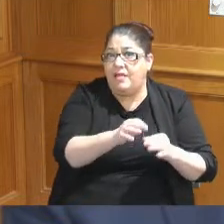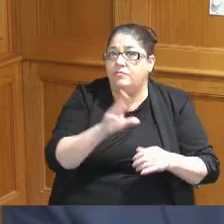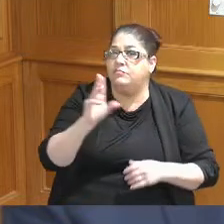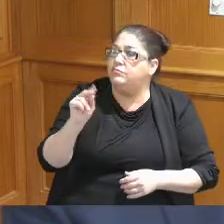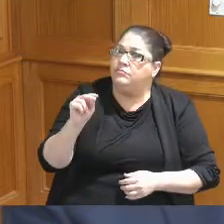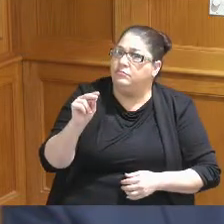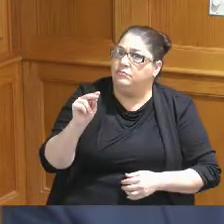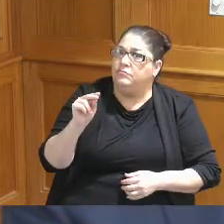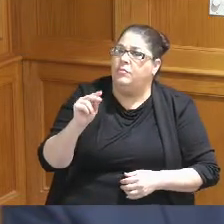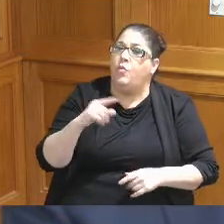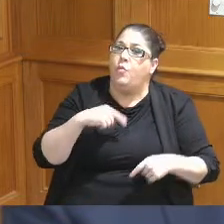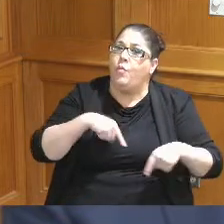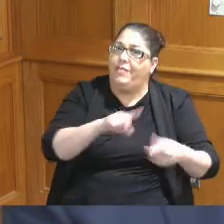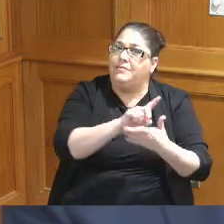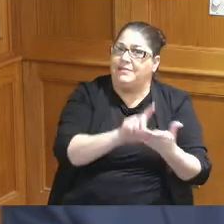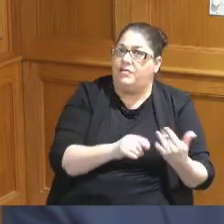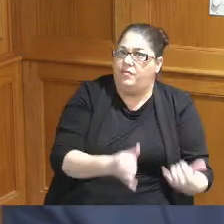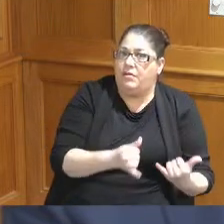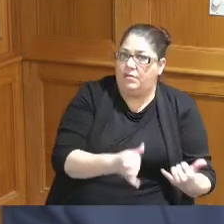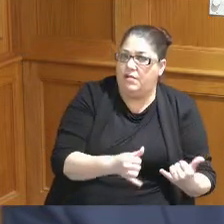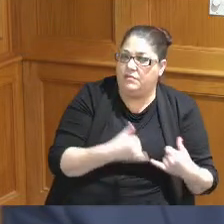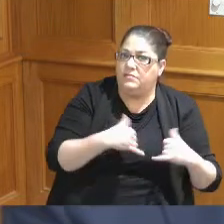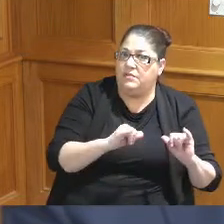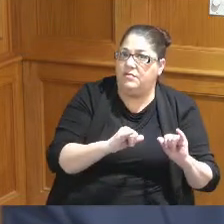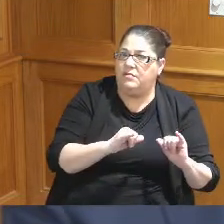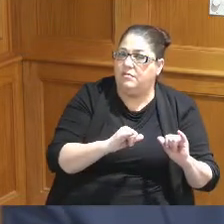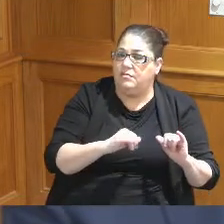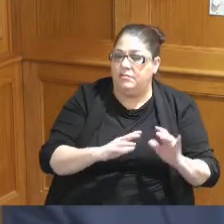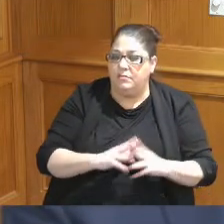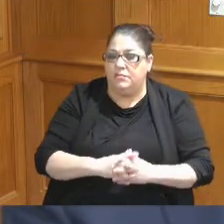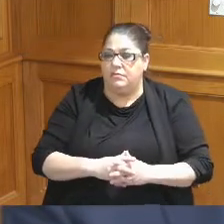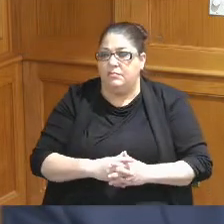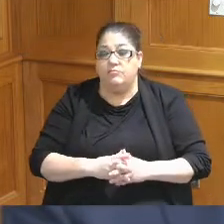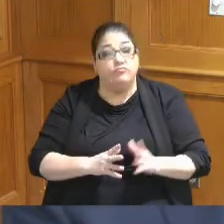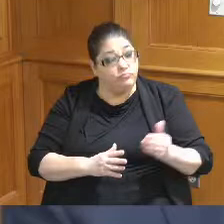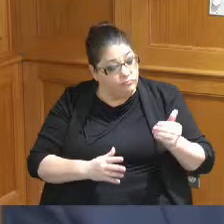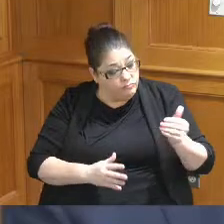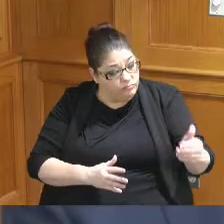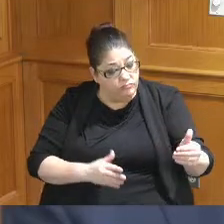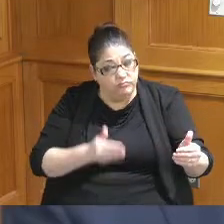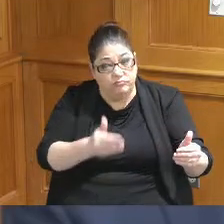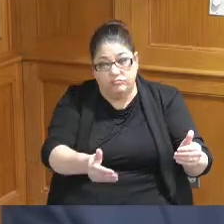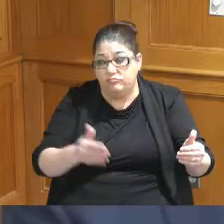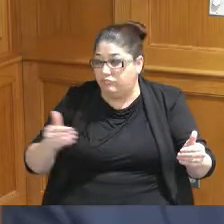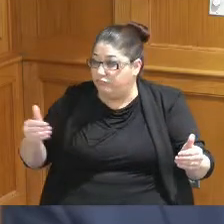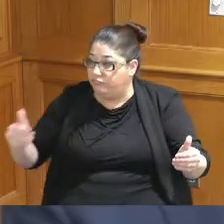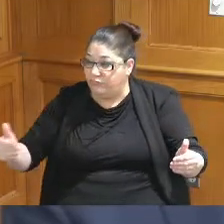in design phase right now on the safety complex so it is moving forward we're doing as much as we can